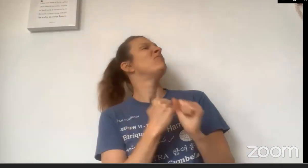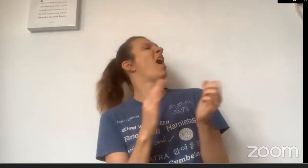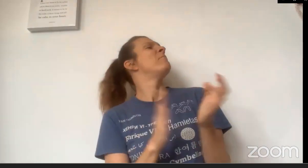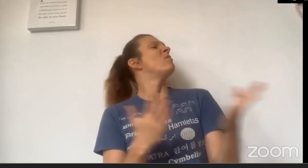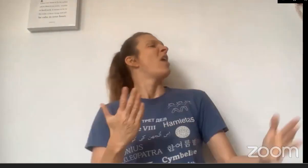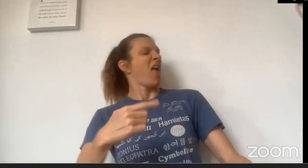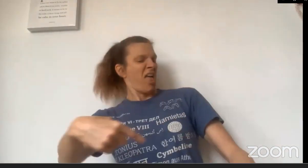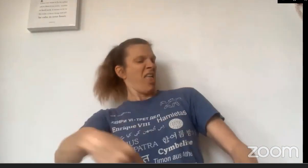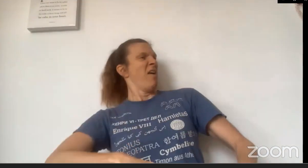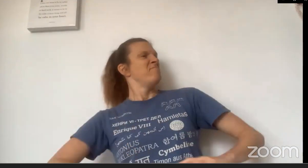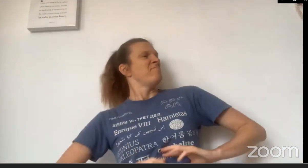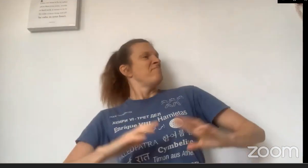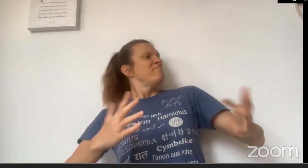The Wolf said,